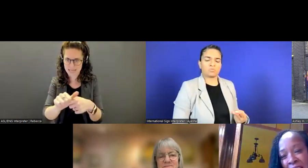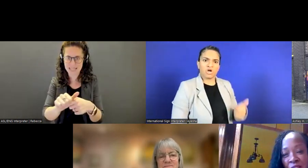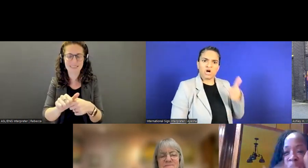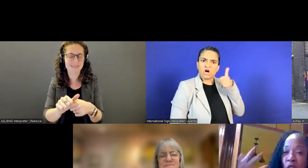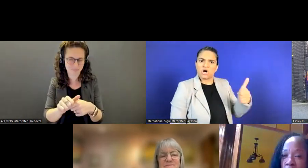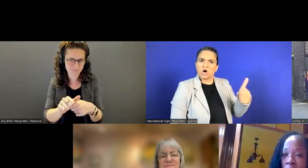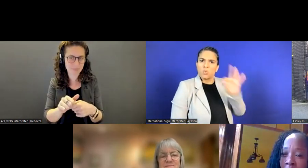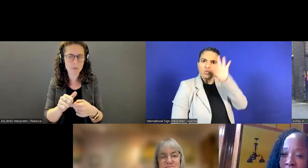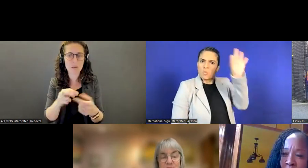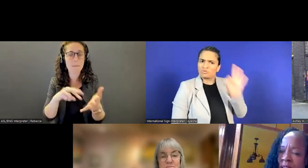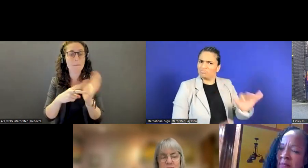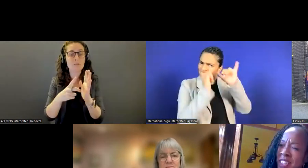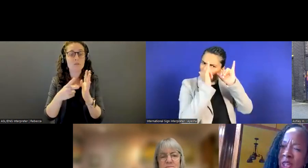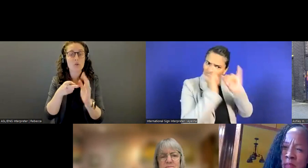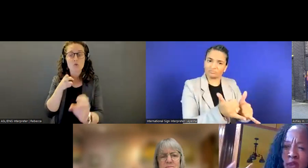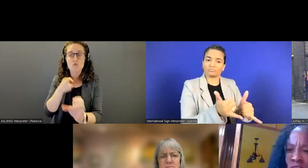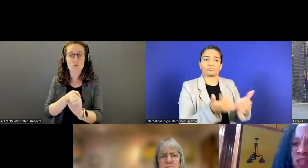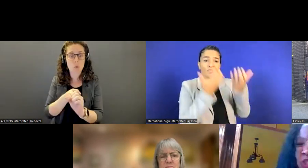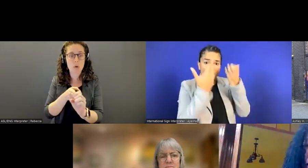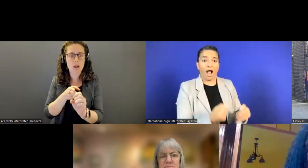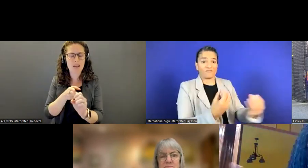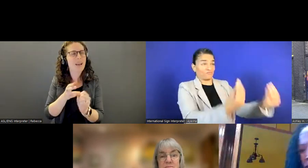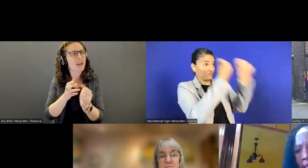So you start off with I'm not sure what the duration of the training.